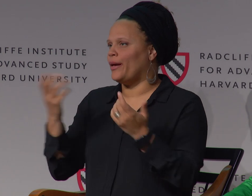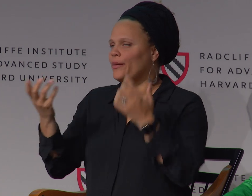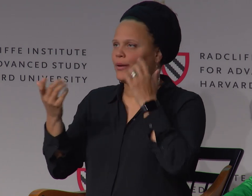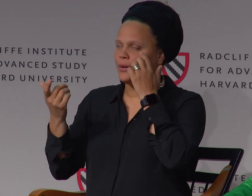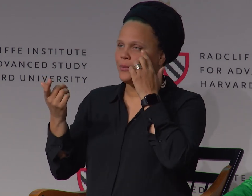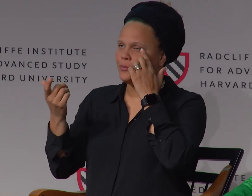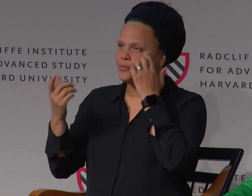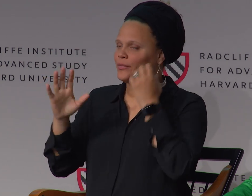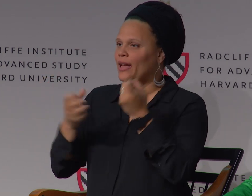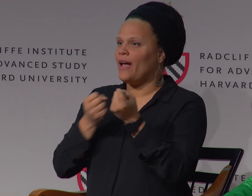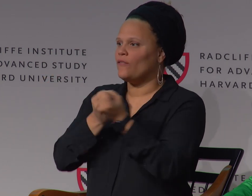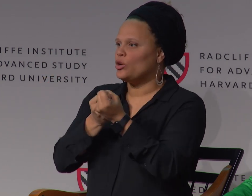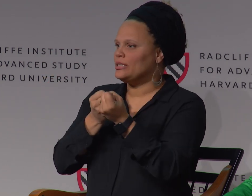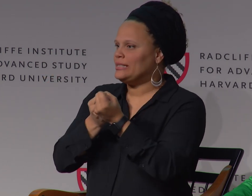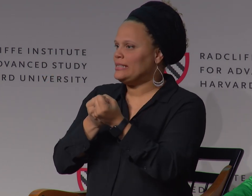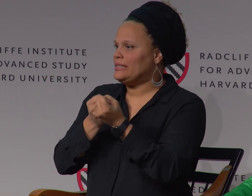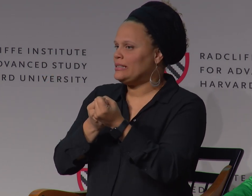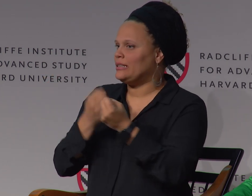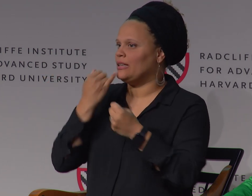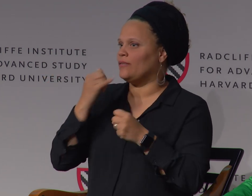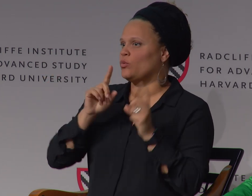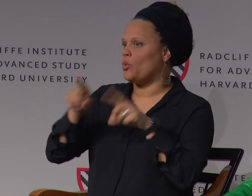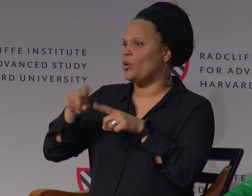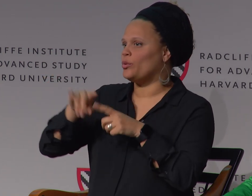You know, as opposed to, in a different environment